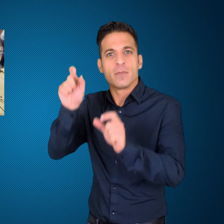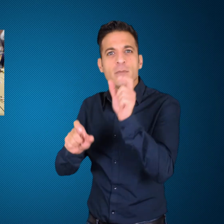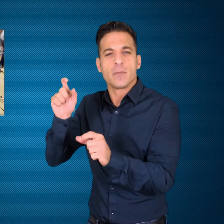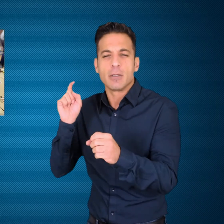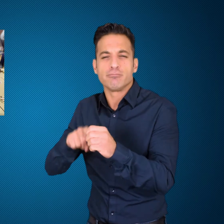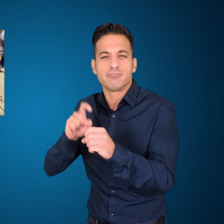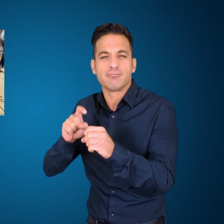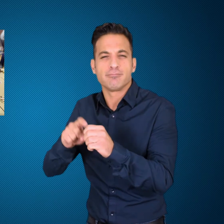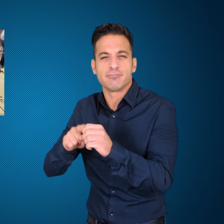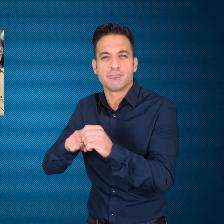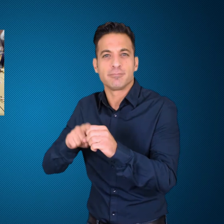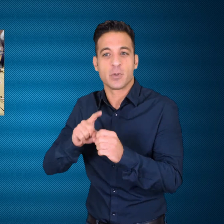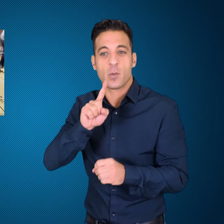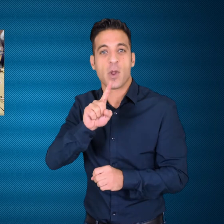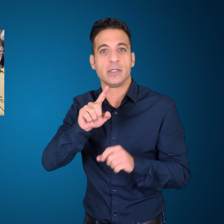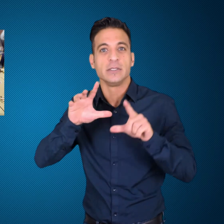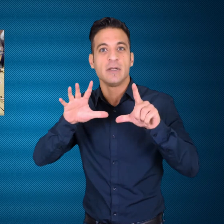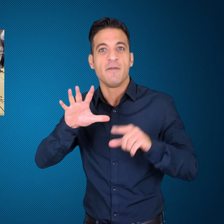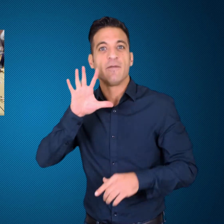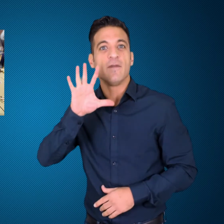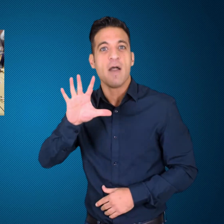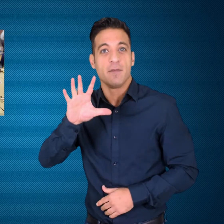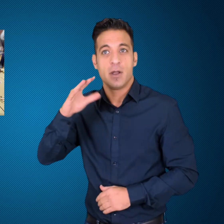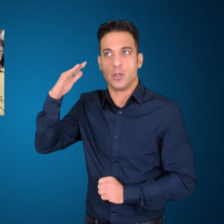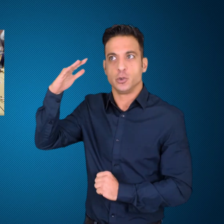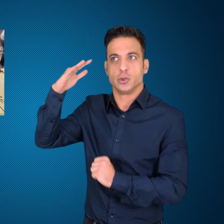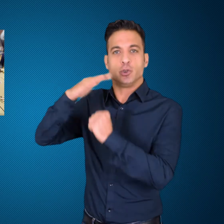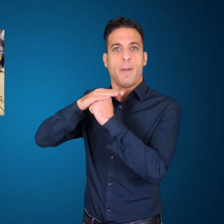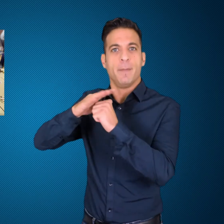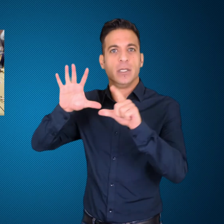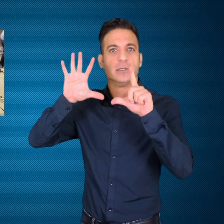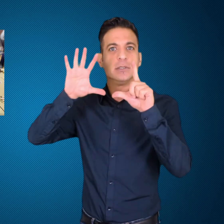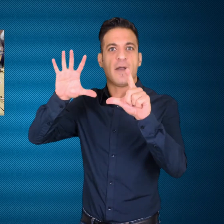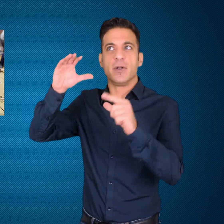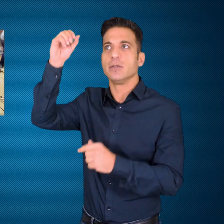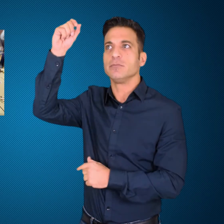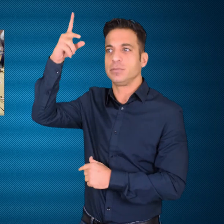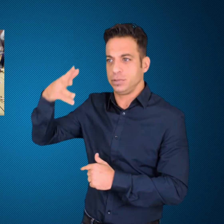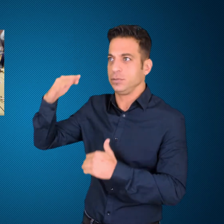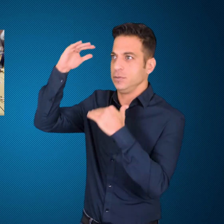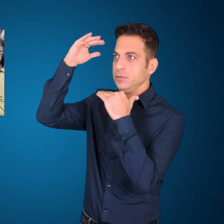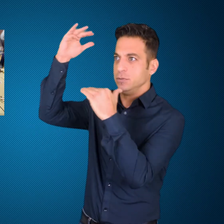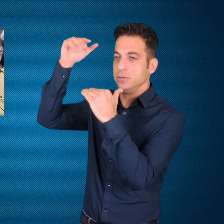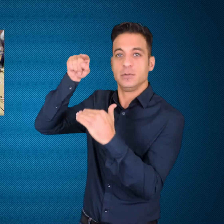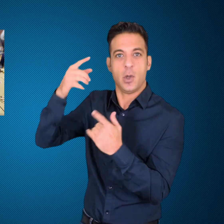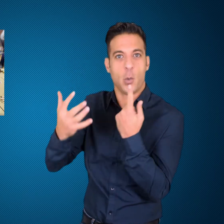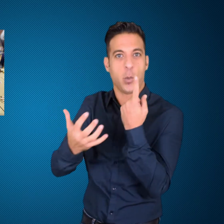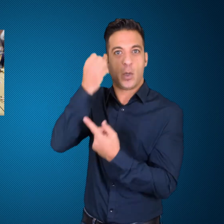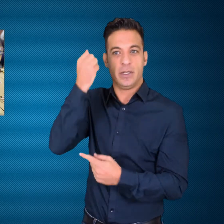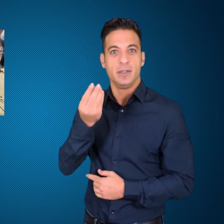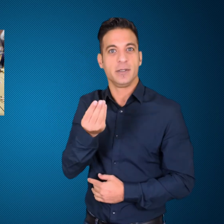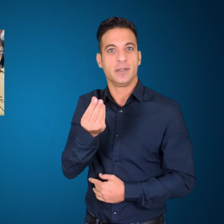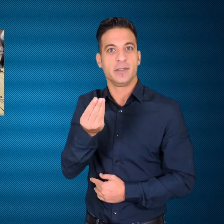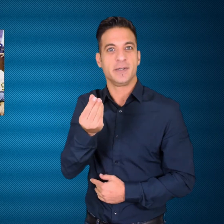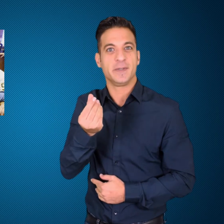was $100 USD. Deaf people come from